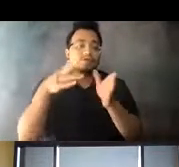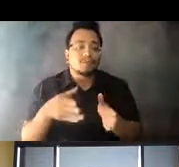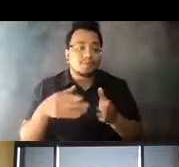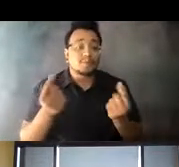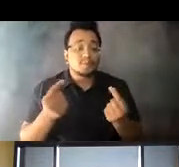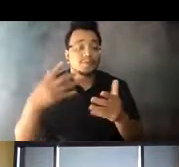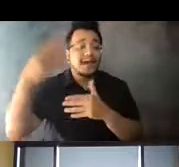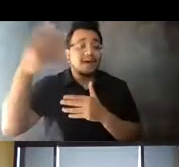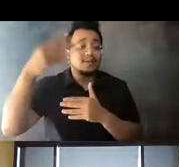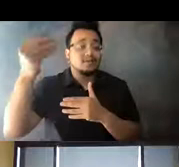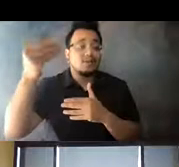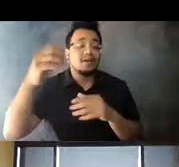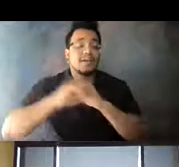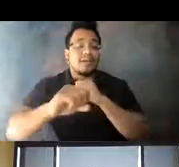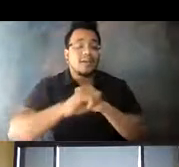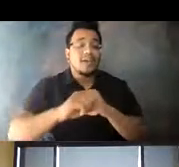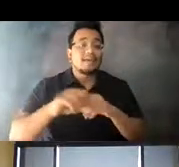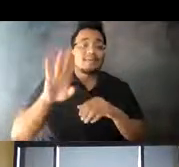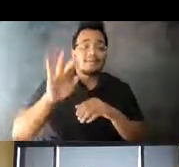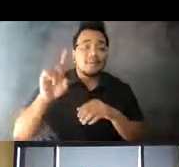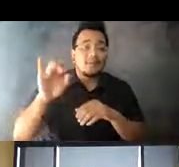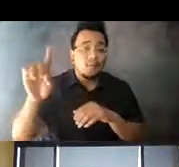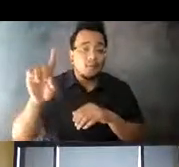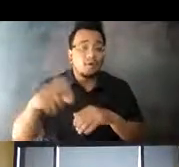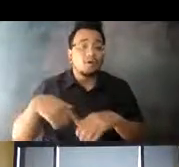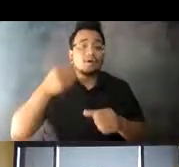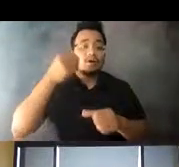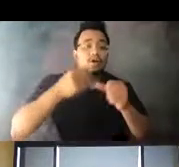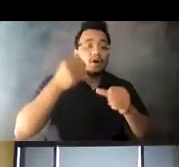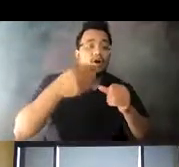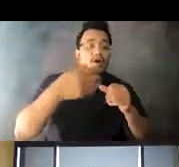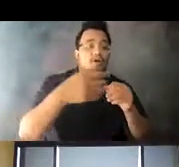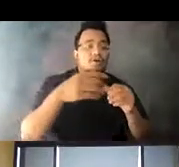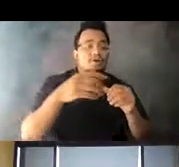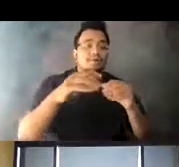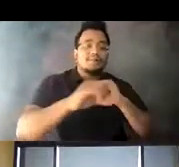14:41:57 billboards, vehicle wraps and the utilization of our assets, such as shelters and benches.